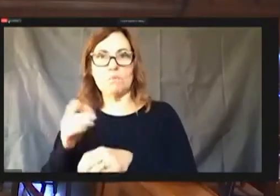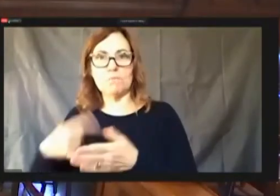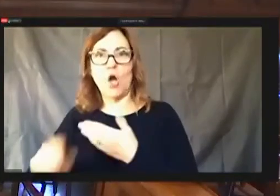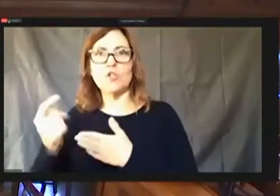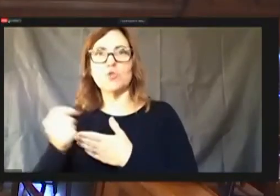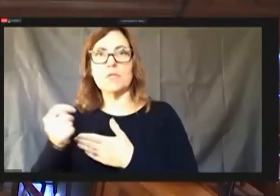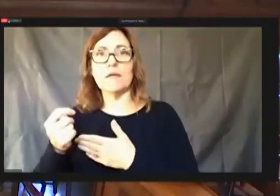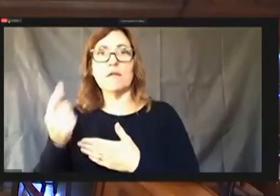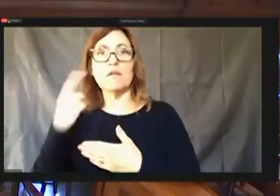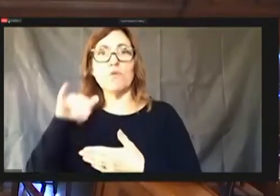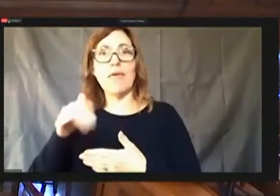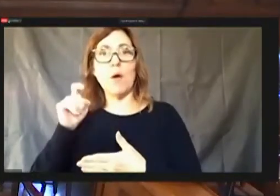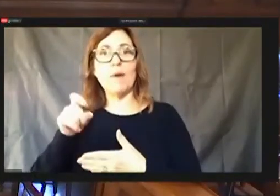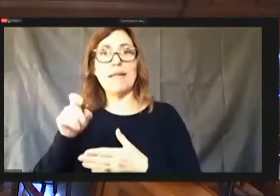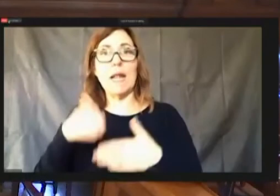then we want to say one thing before you sir.